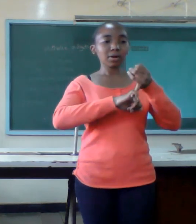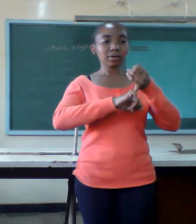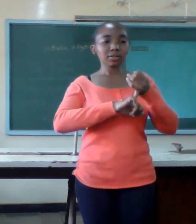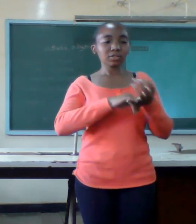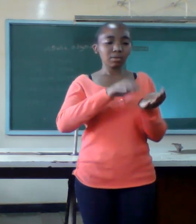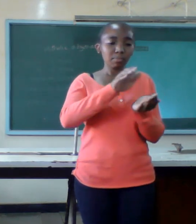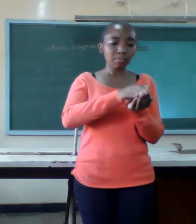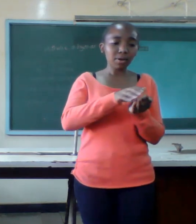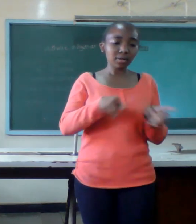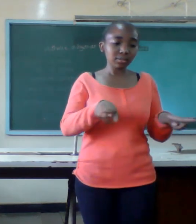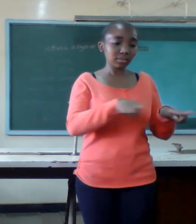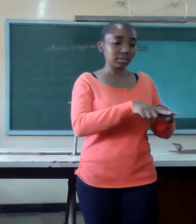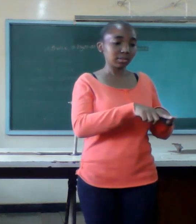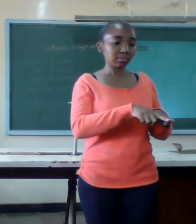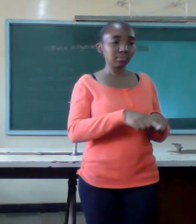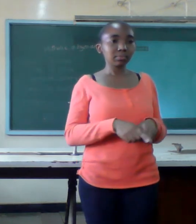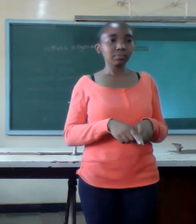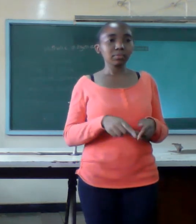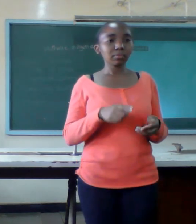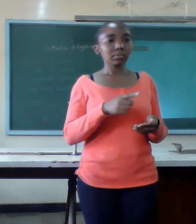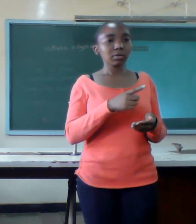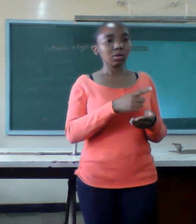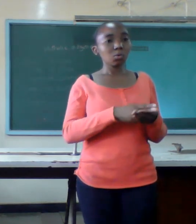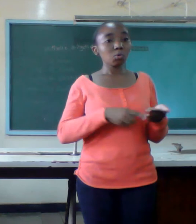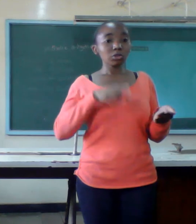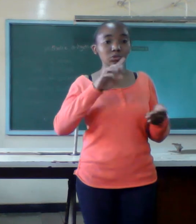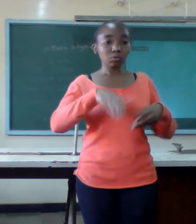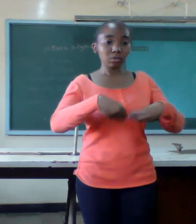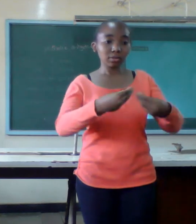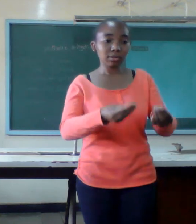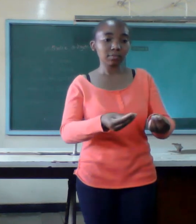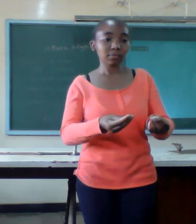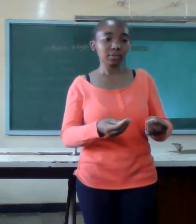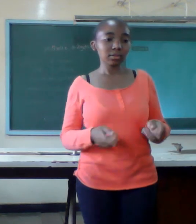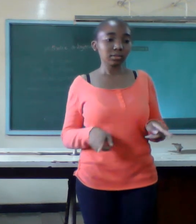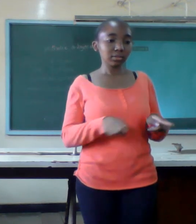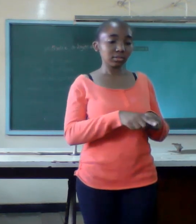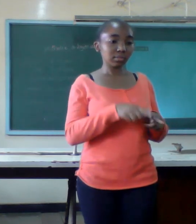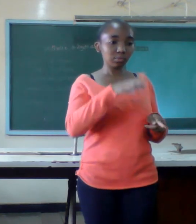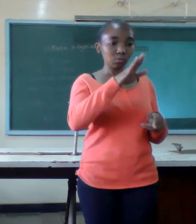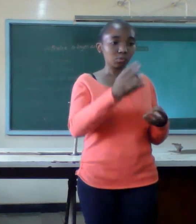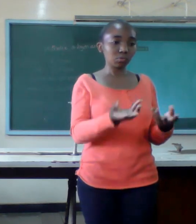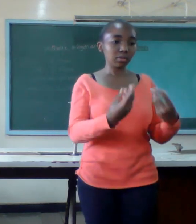that you deposit that is the truth if you don't deposit love